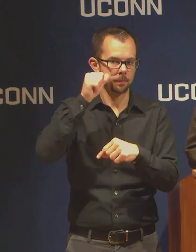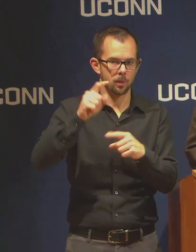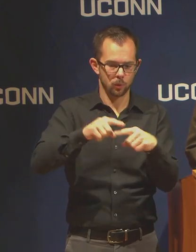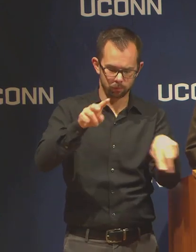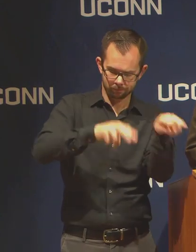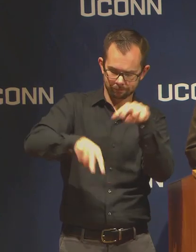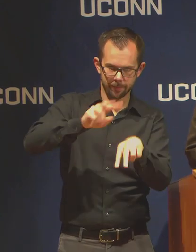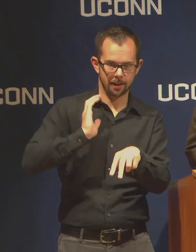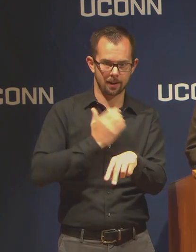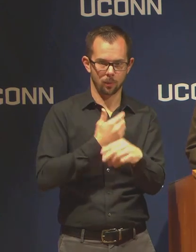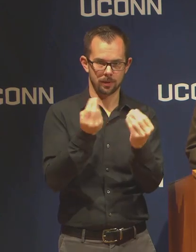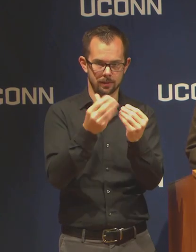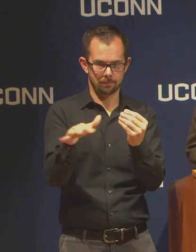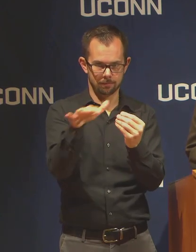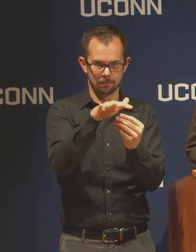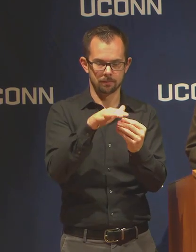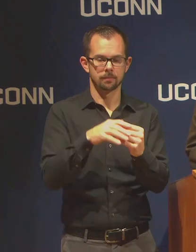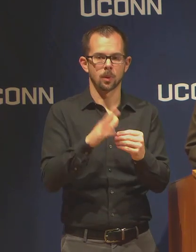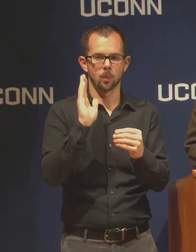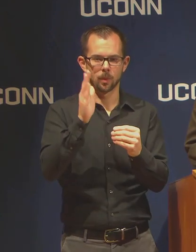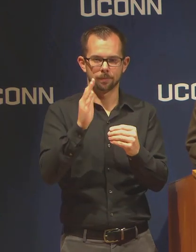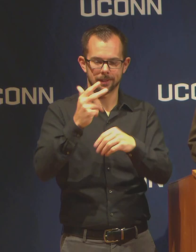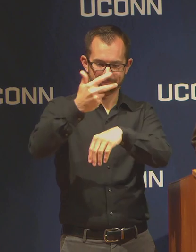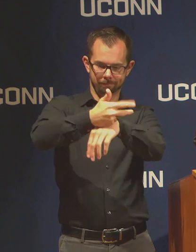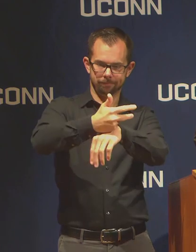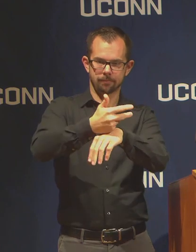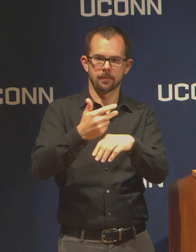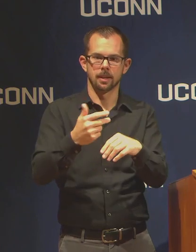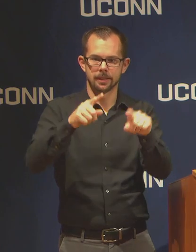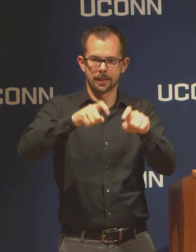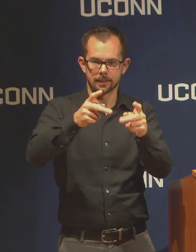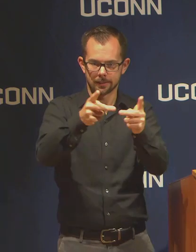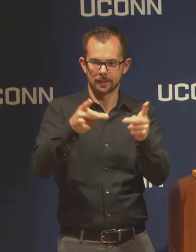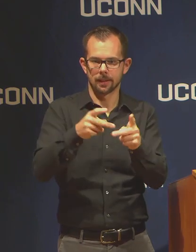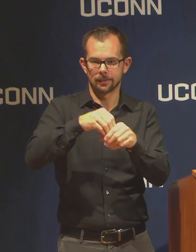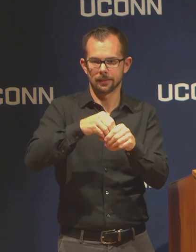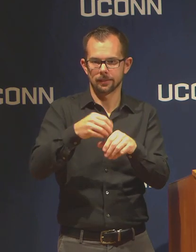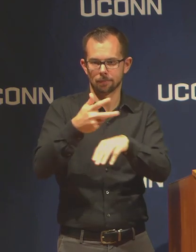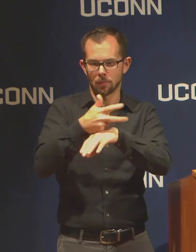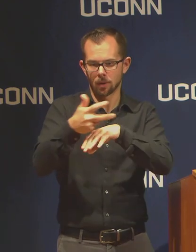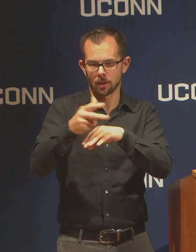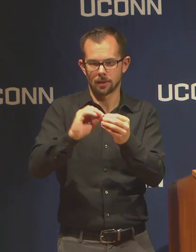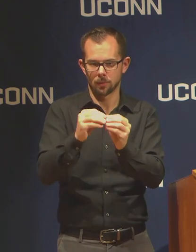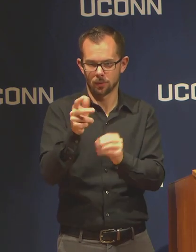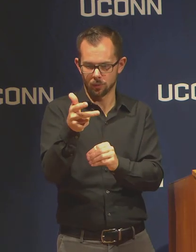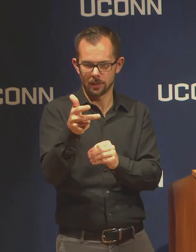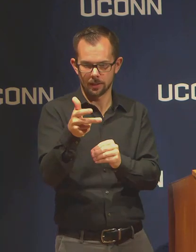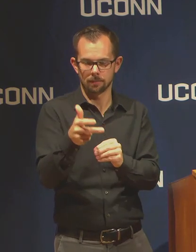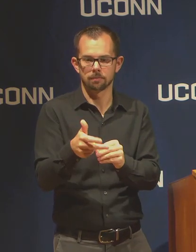through testing in Lot 3. It will be phased out, initially for students who